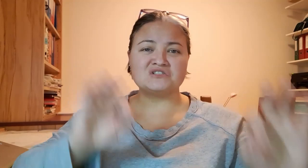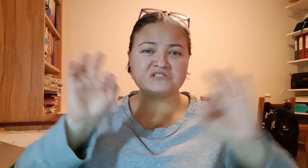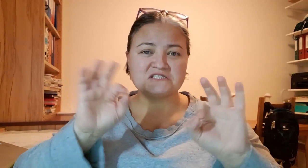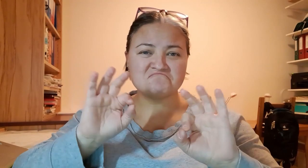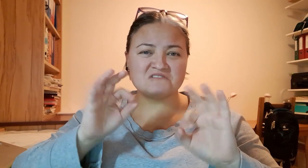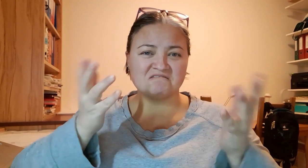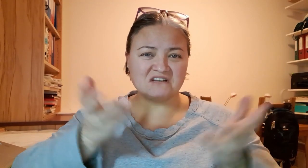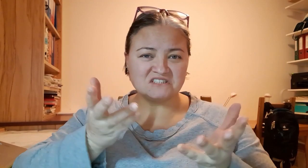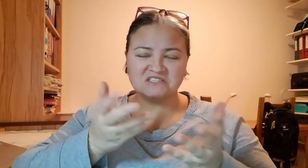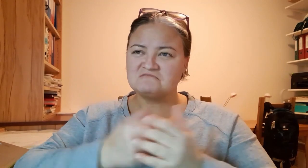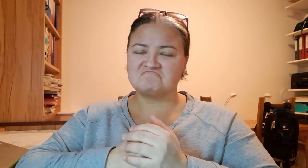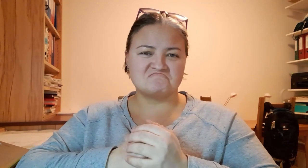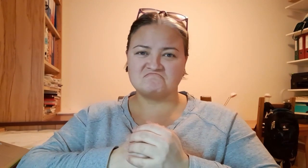Something terrible....not really...